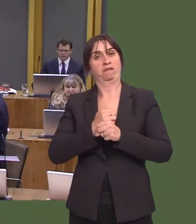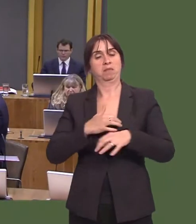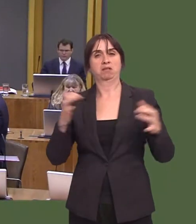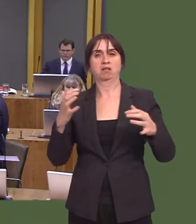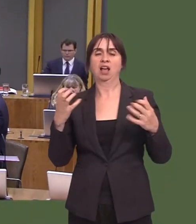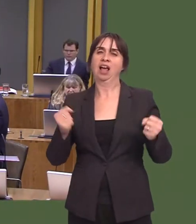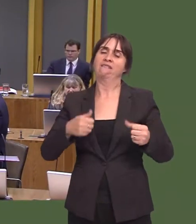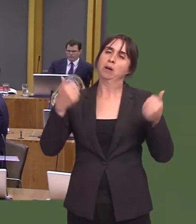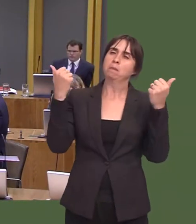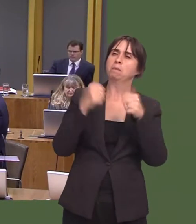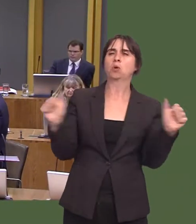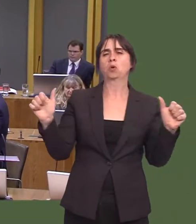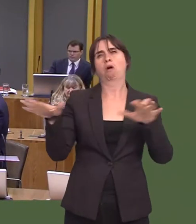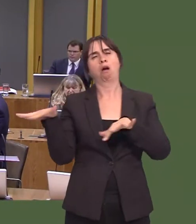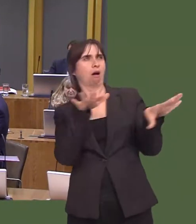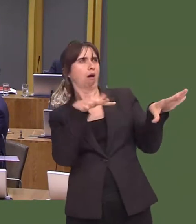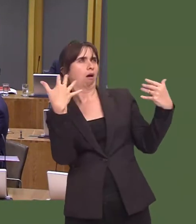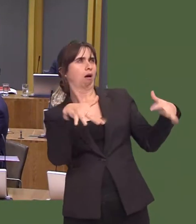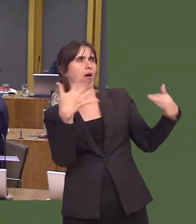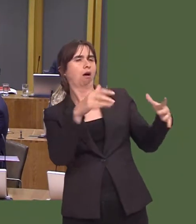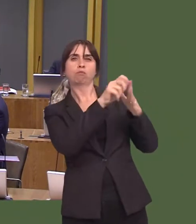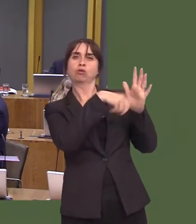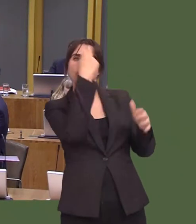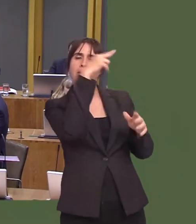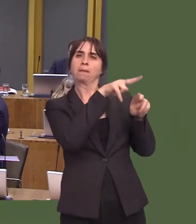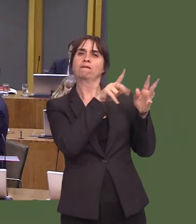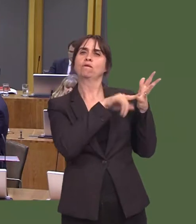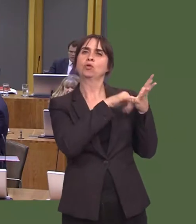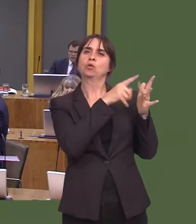that contributes to many of the goals of the Well-being of Future Generations (Wales) Act